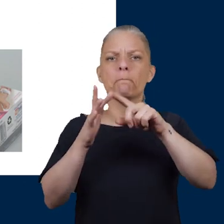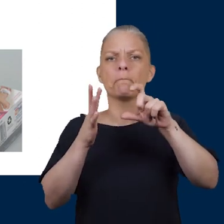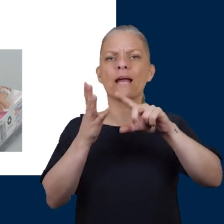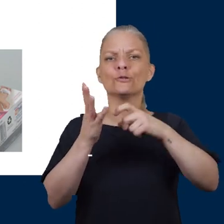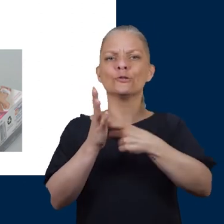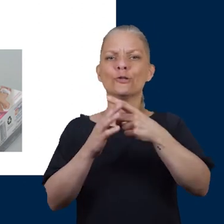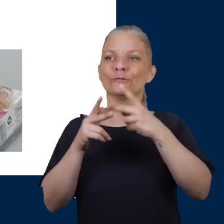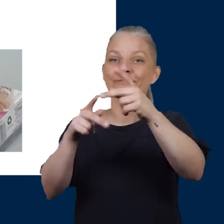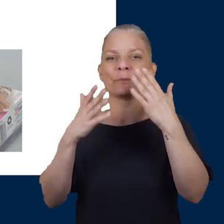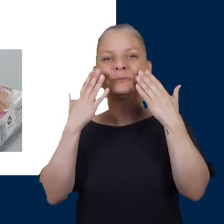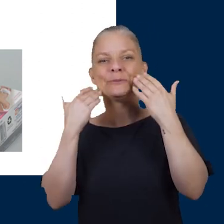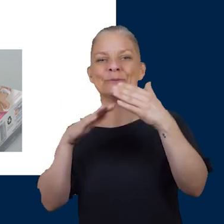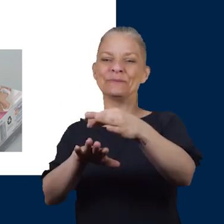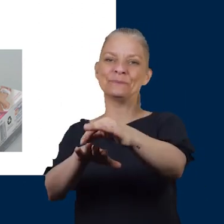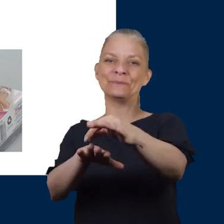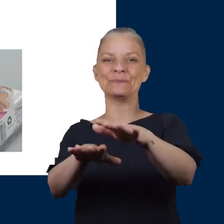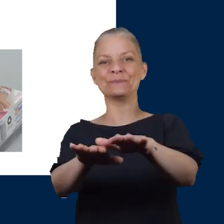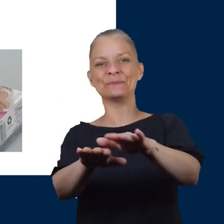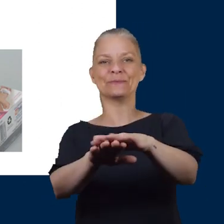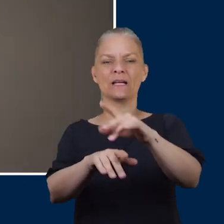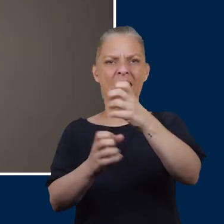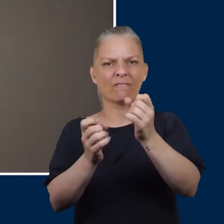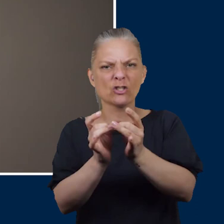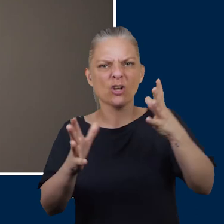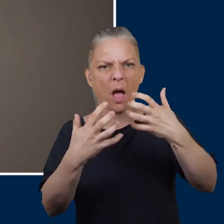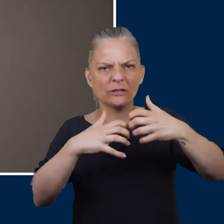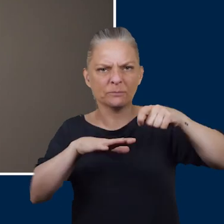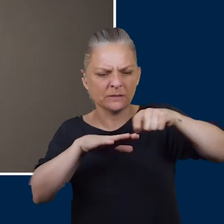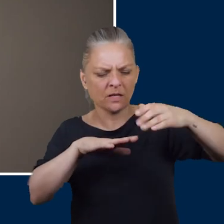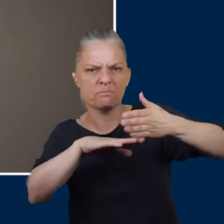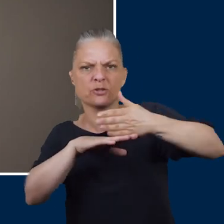sharp instruments are used to push back the cuticles. You don't want to use any of